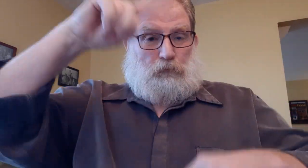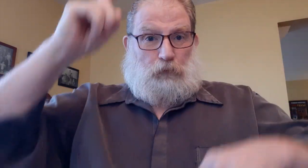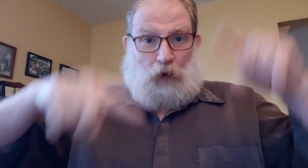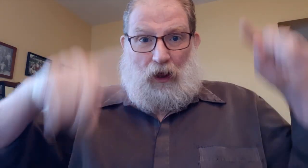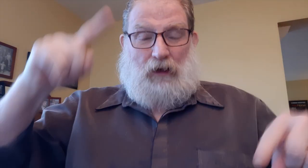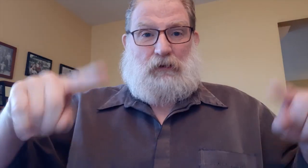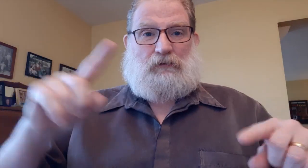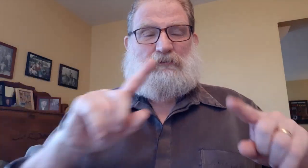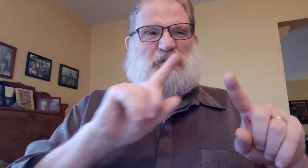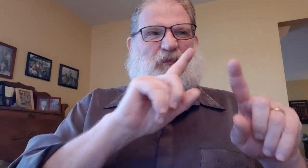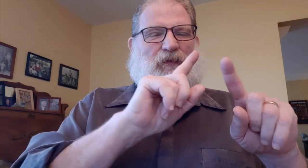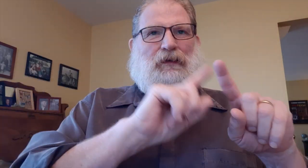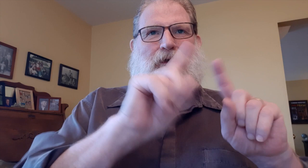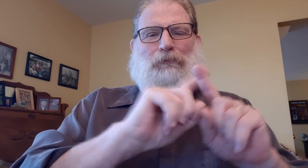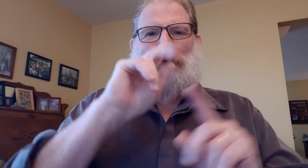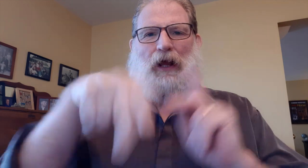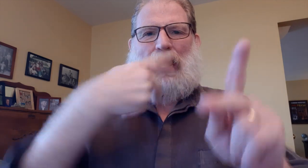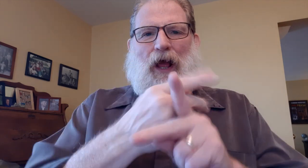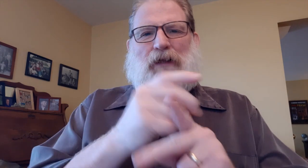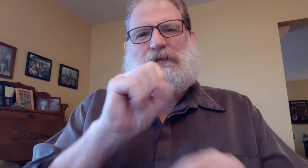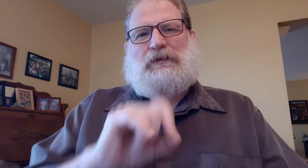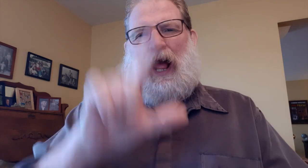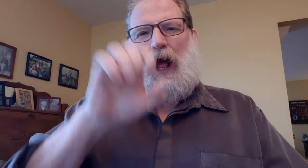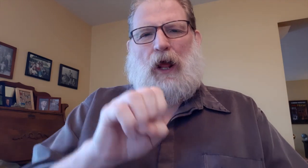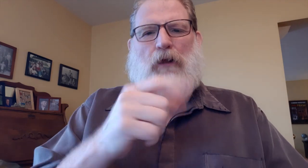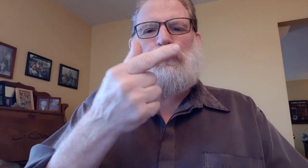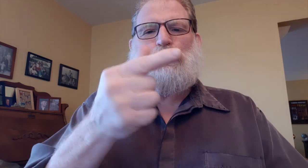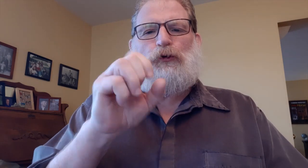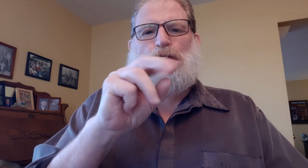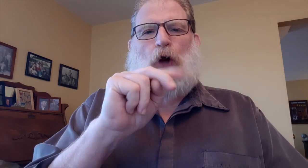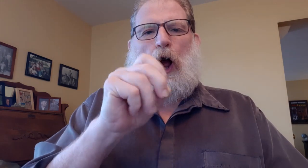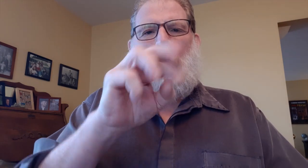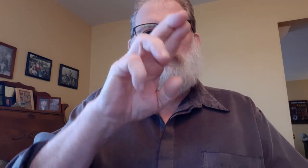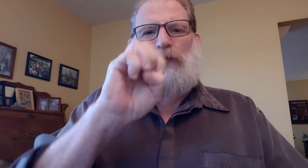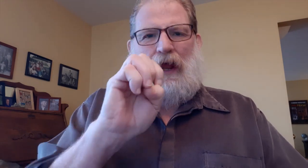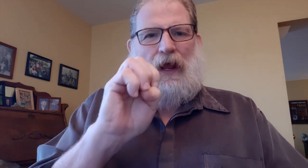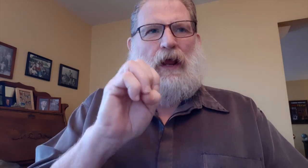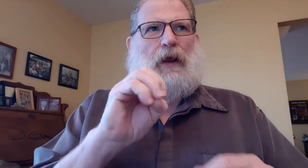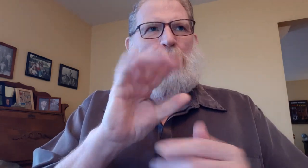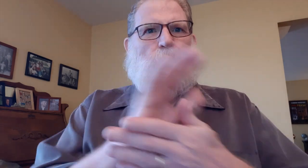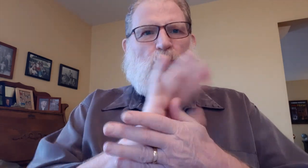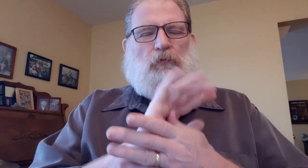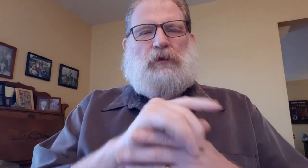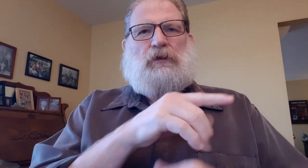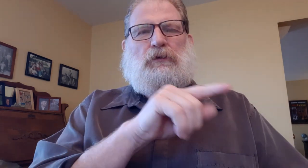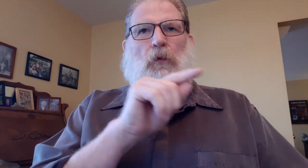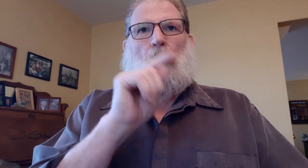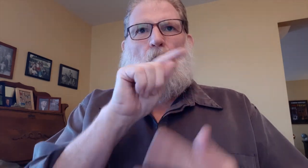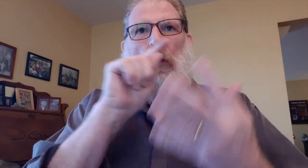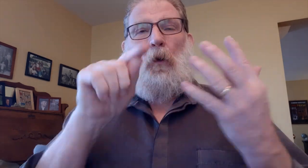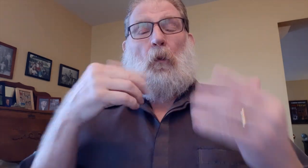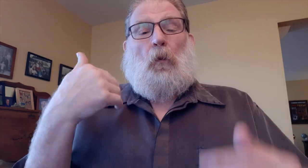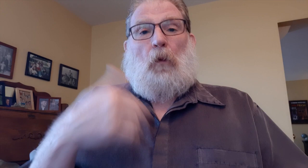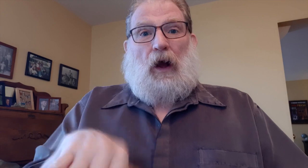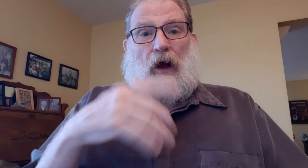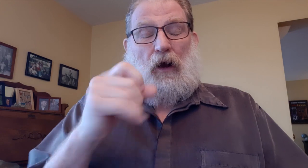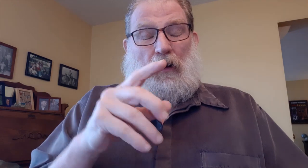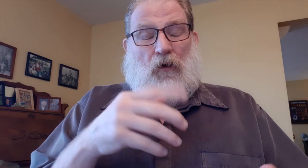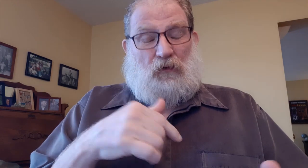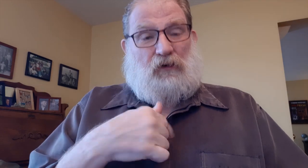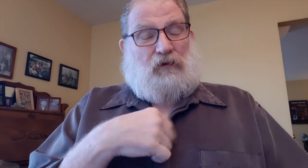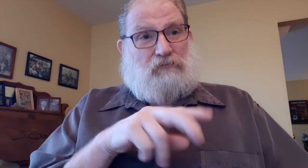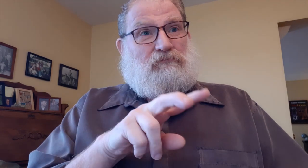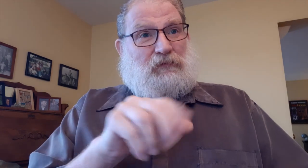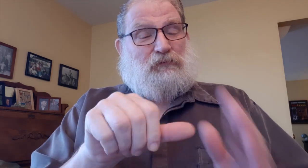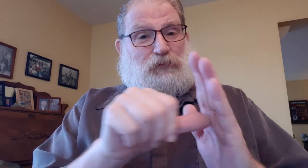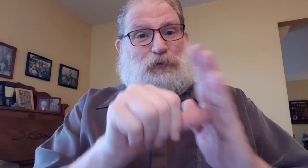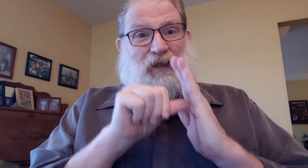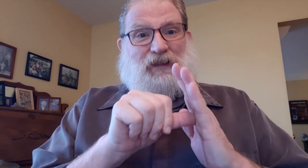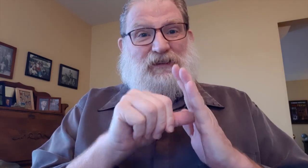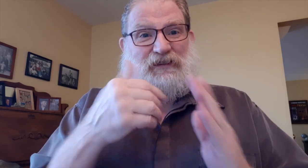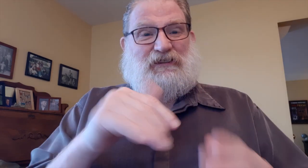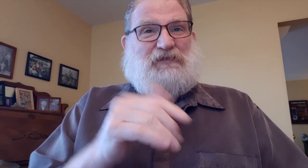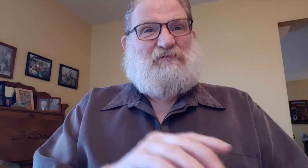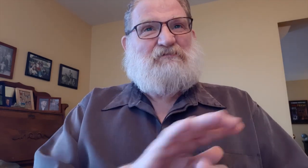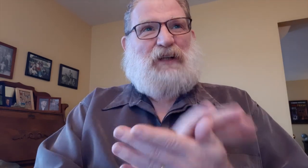range of style, genres, skills. Wow! I was impressed by their talent!